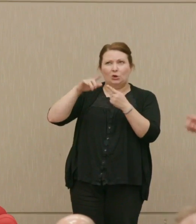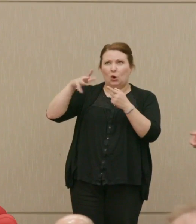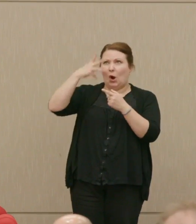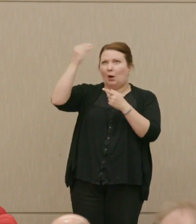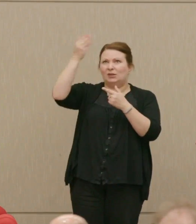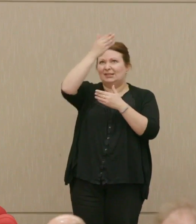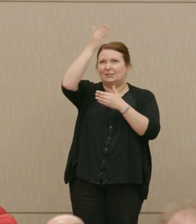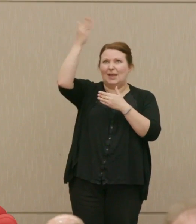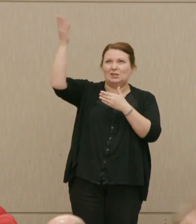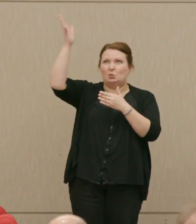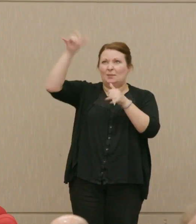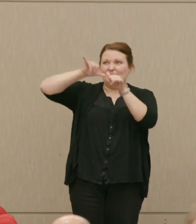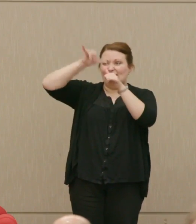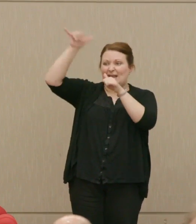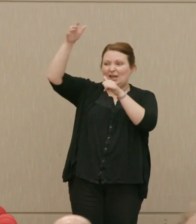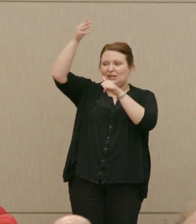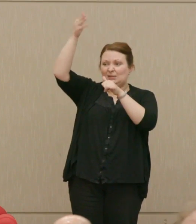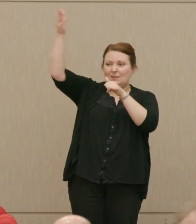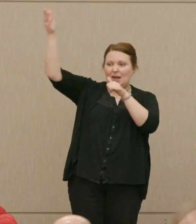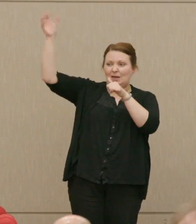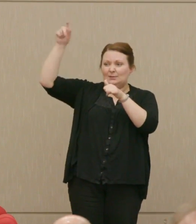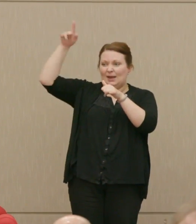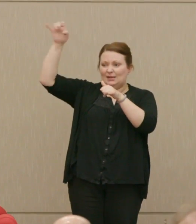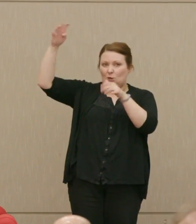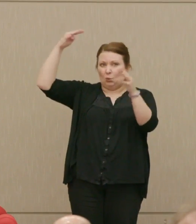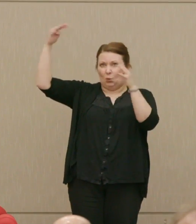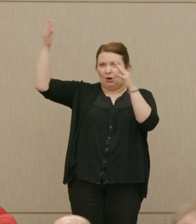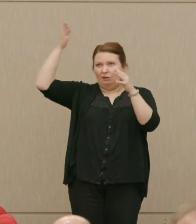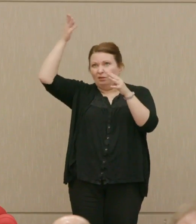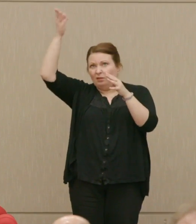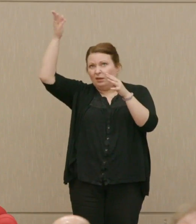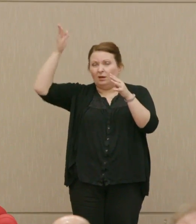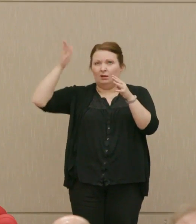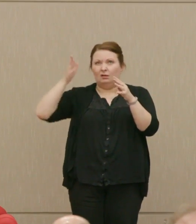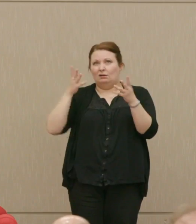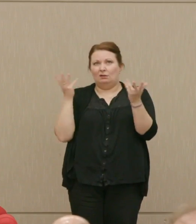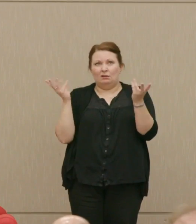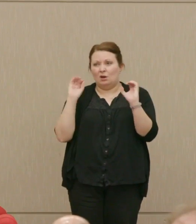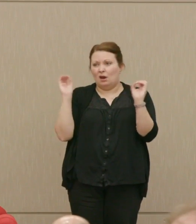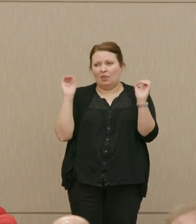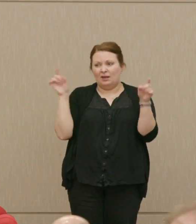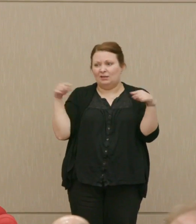stay in space is as fat headed as anything has ever been.